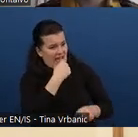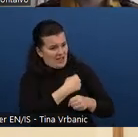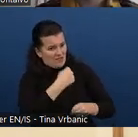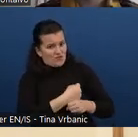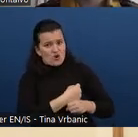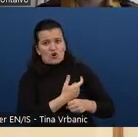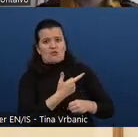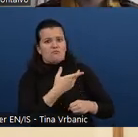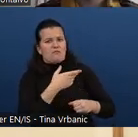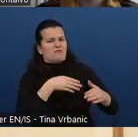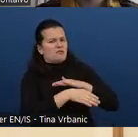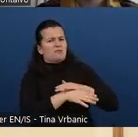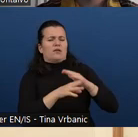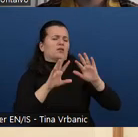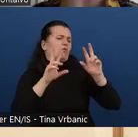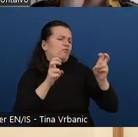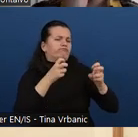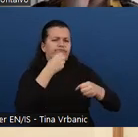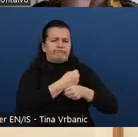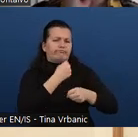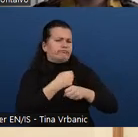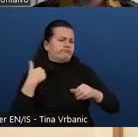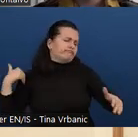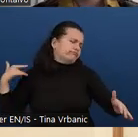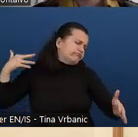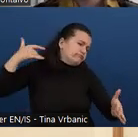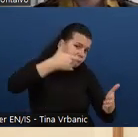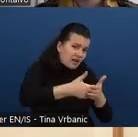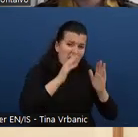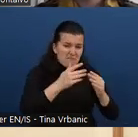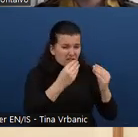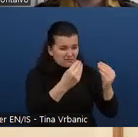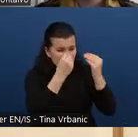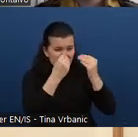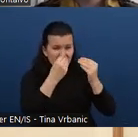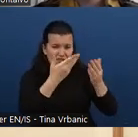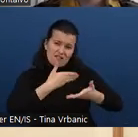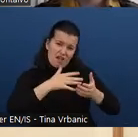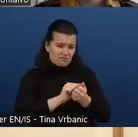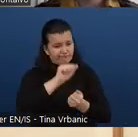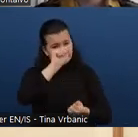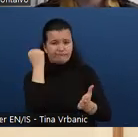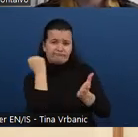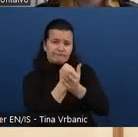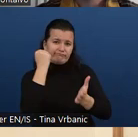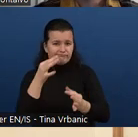Well, that's a tricky question to respond to in a general sense because it really depends